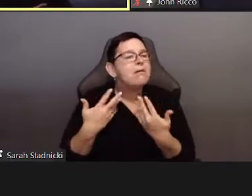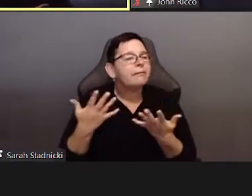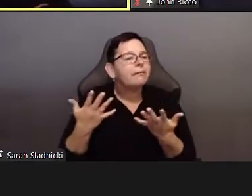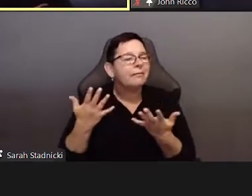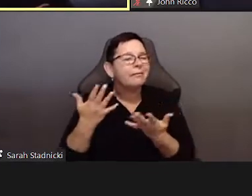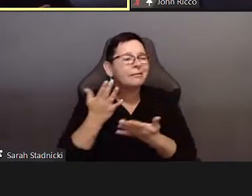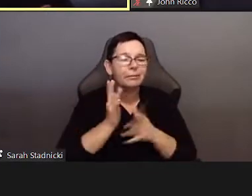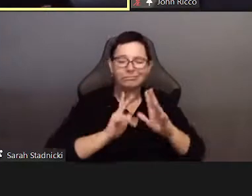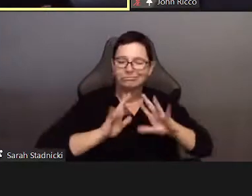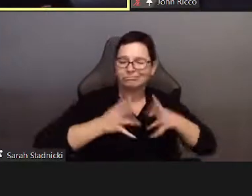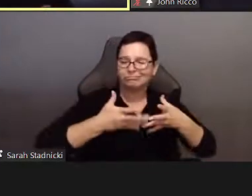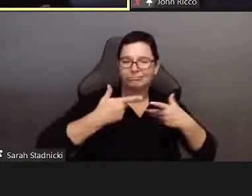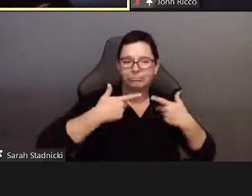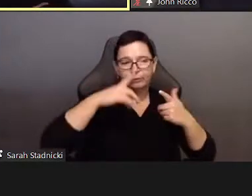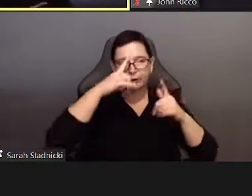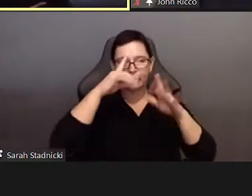in terms of how sex and how people seeking sex in different places may have ended up taking the places that were the only places where others met.